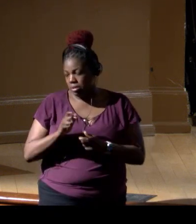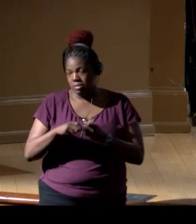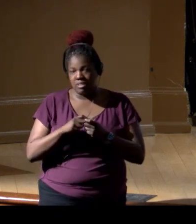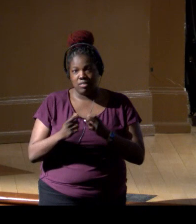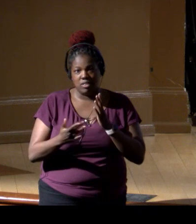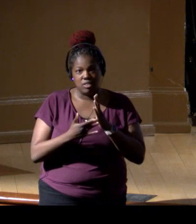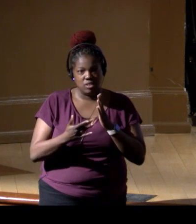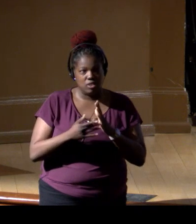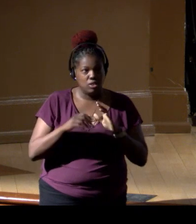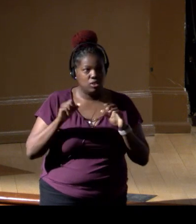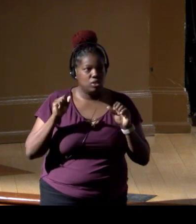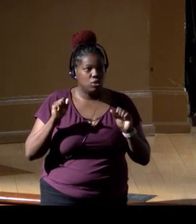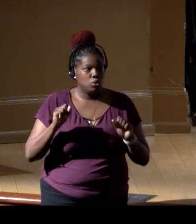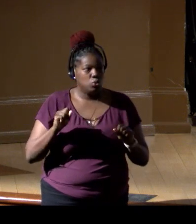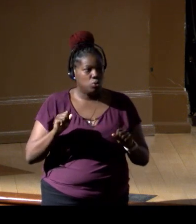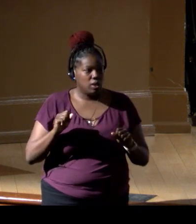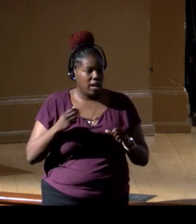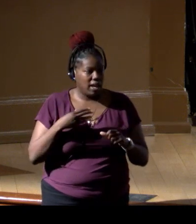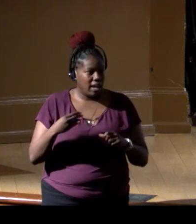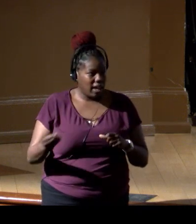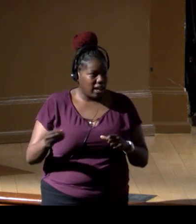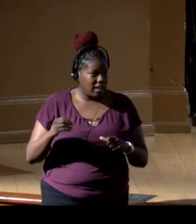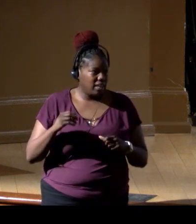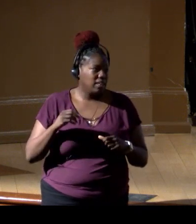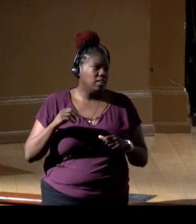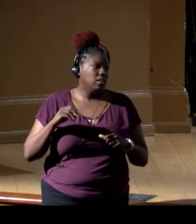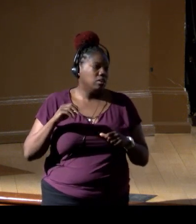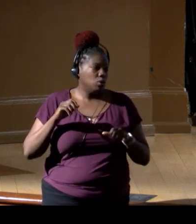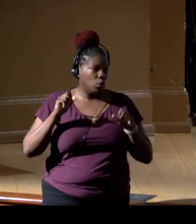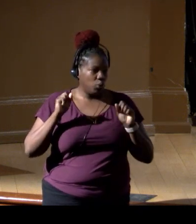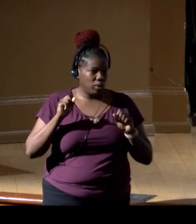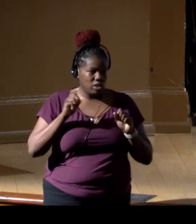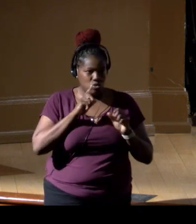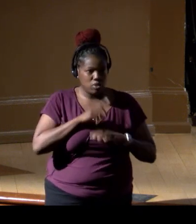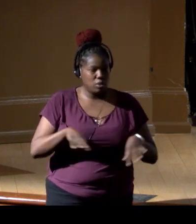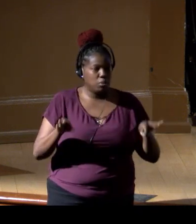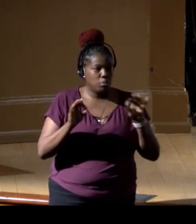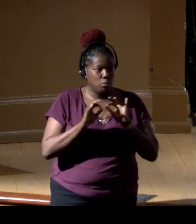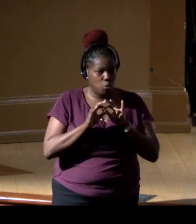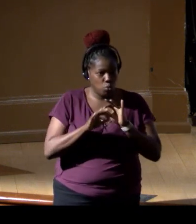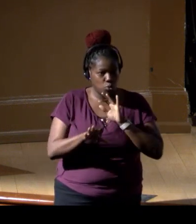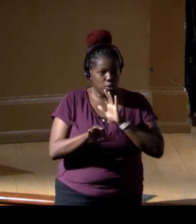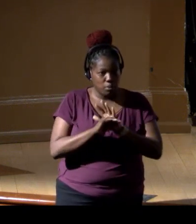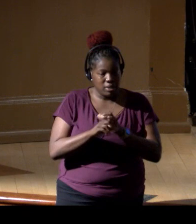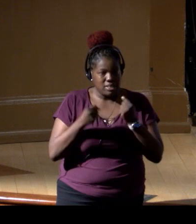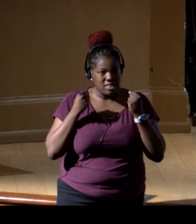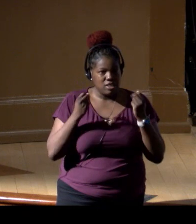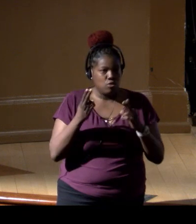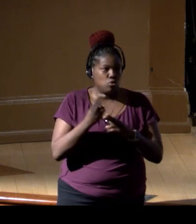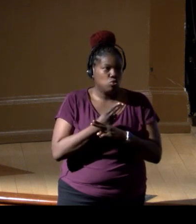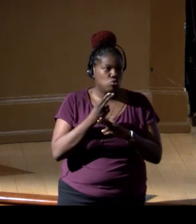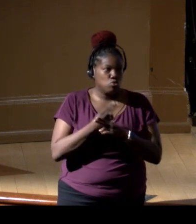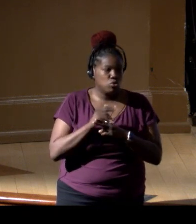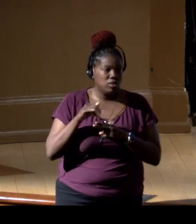we can, an application, I think that's gonna be critical to pick those several use cases that we can really highlight